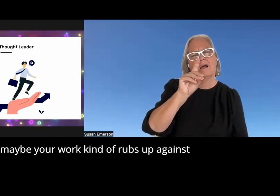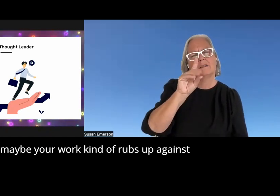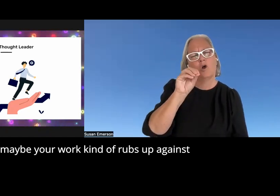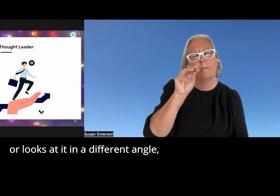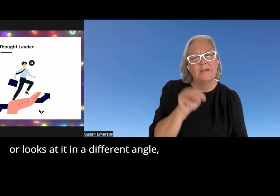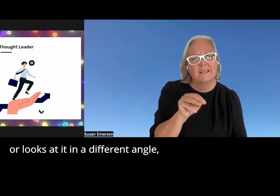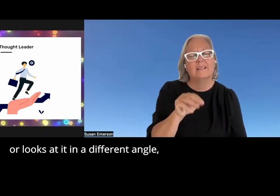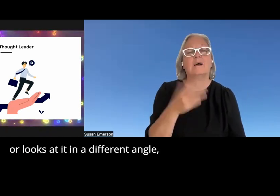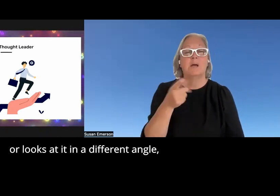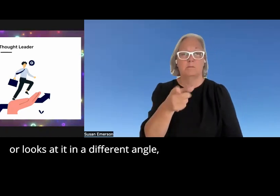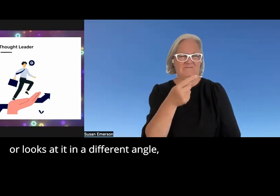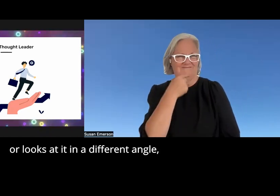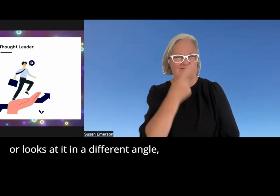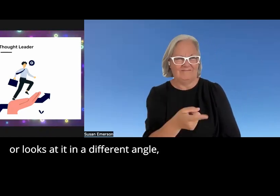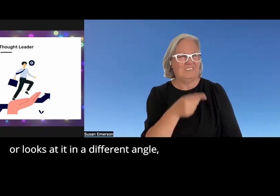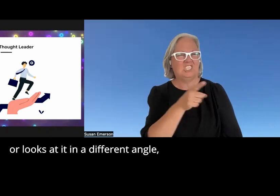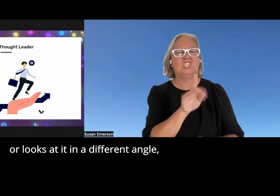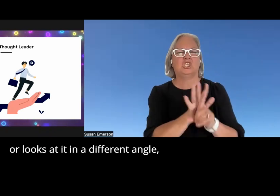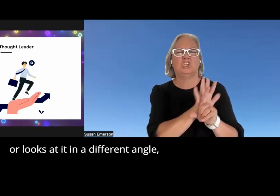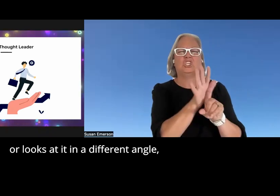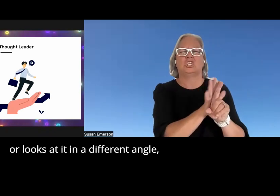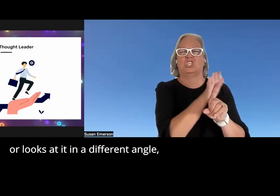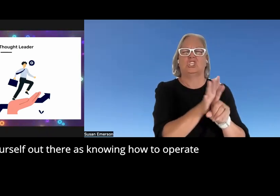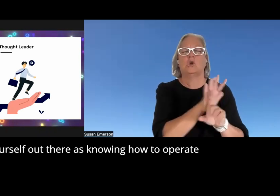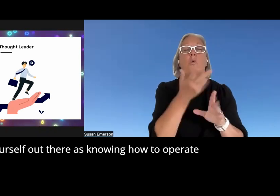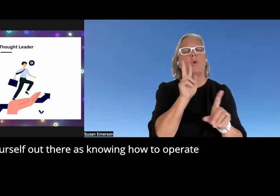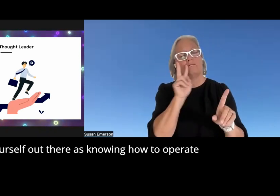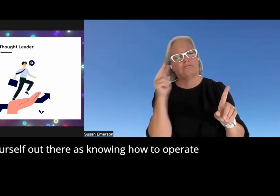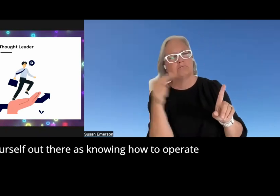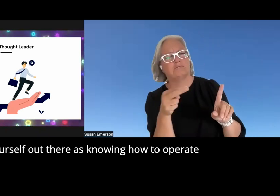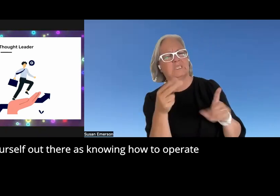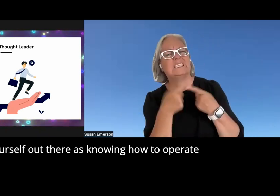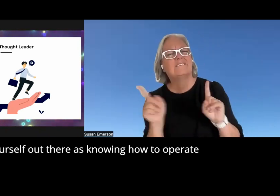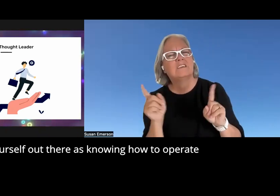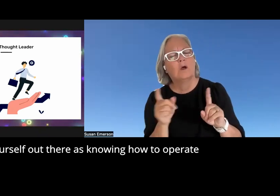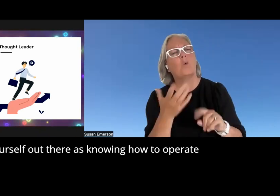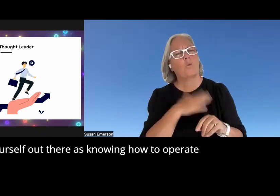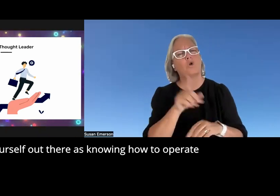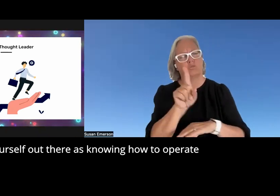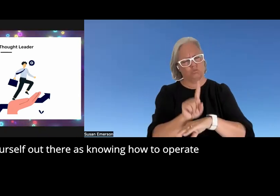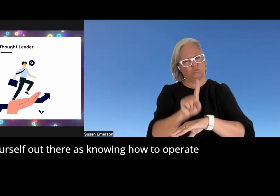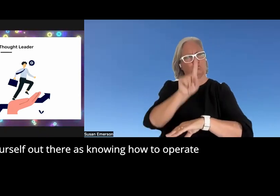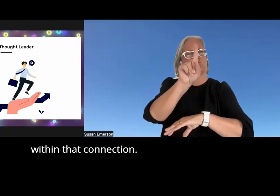against or looks at it in a different angle put yourself out there as knowing how to operate